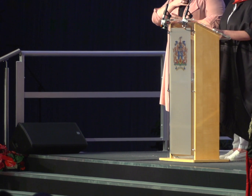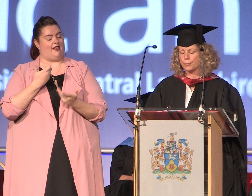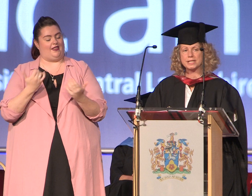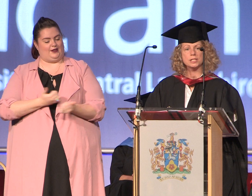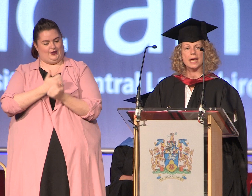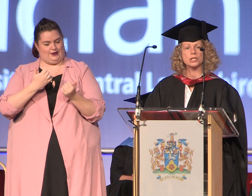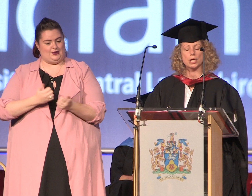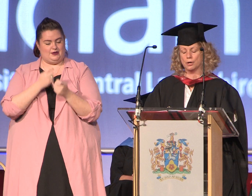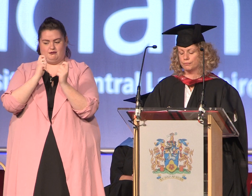Vice-Chancellor that concludes the presentation of